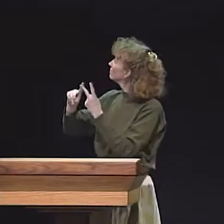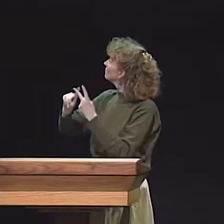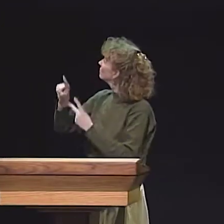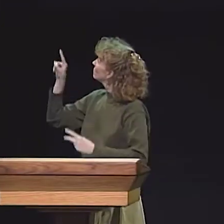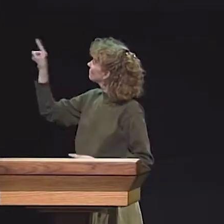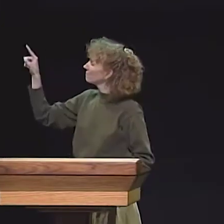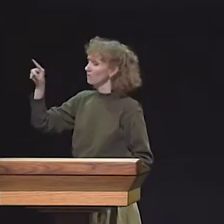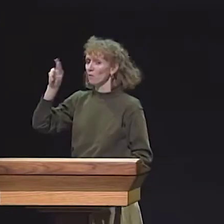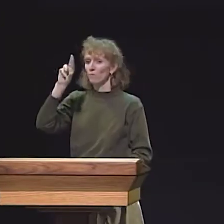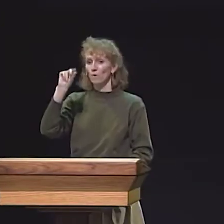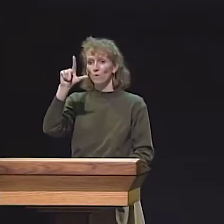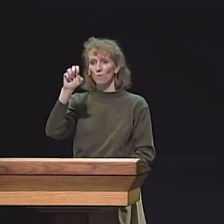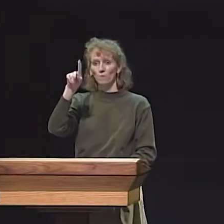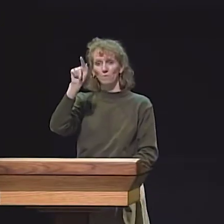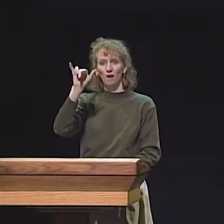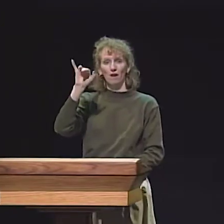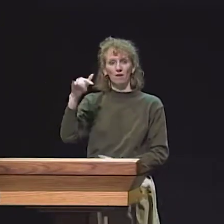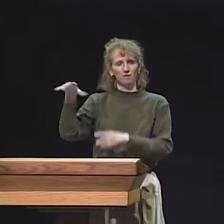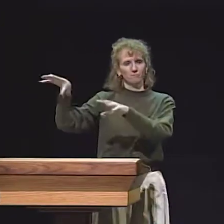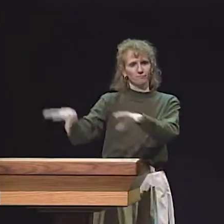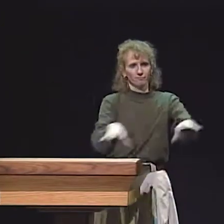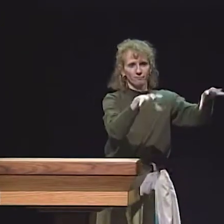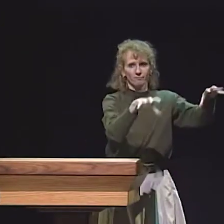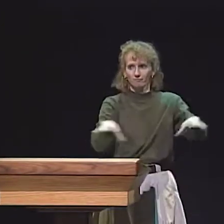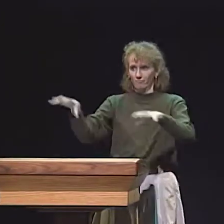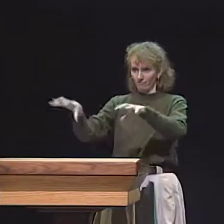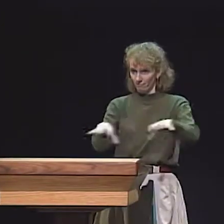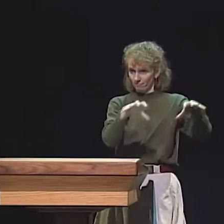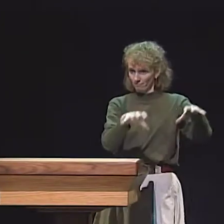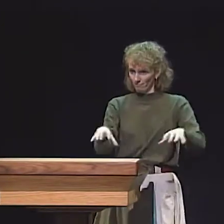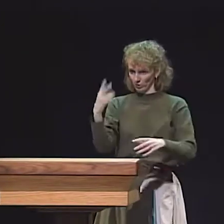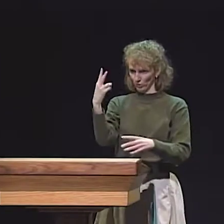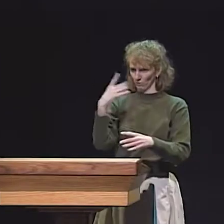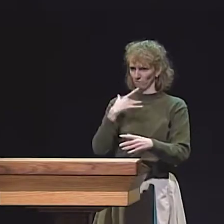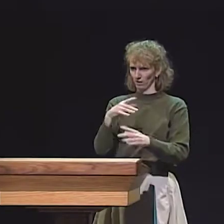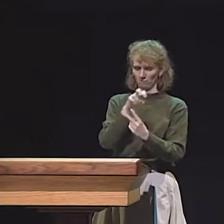SOME ARE STORYTELLING AND THE OTHERS INVOLVE ROLE PLAYING.